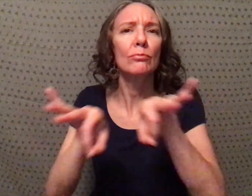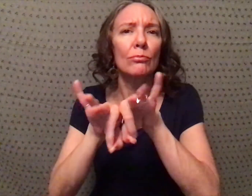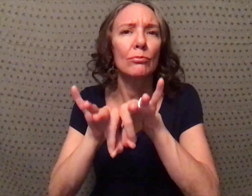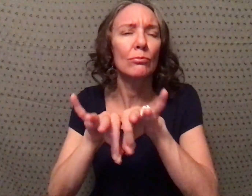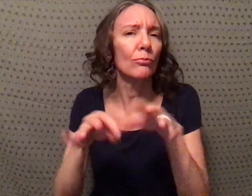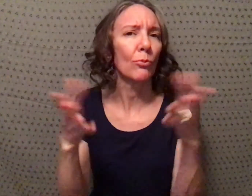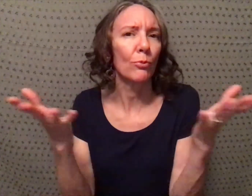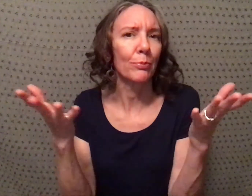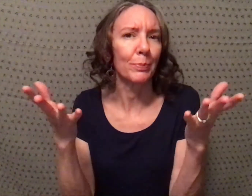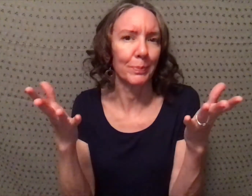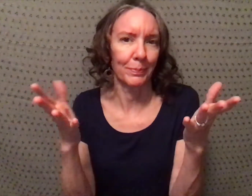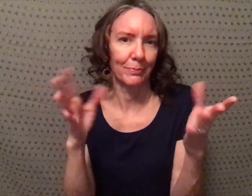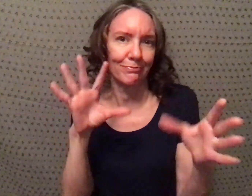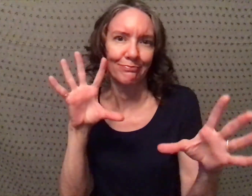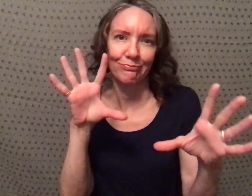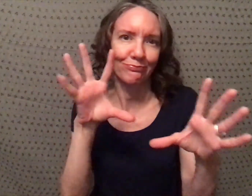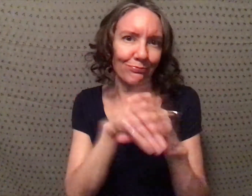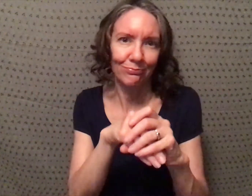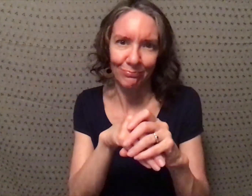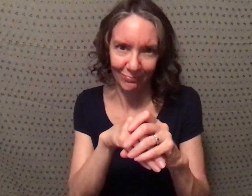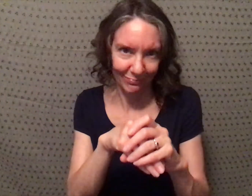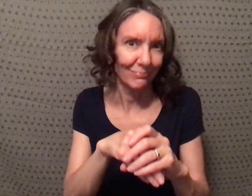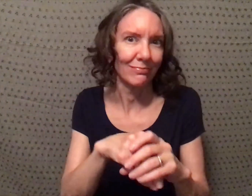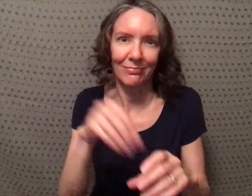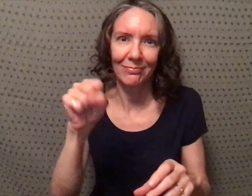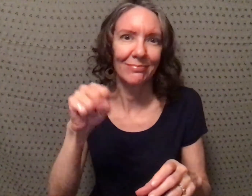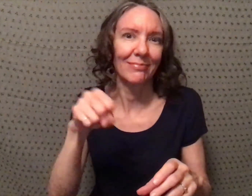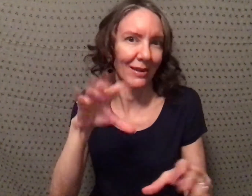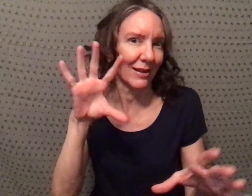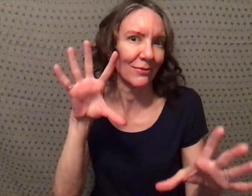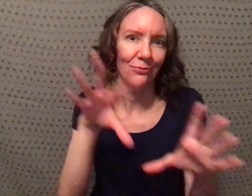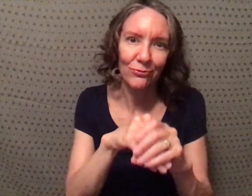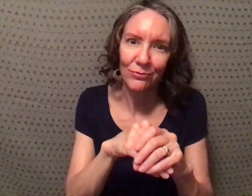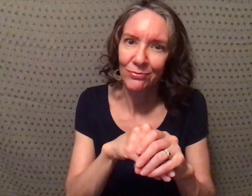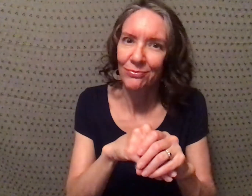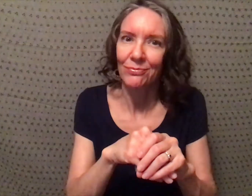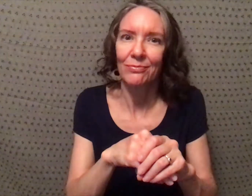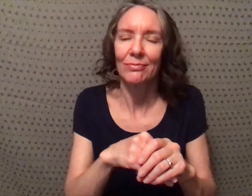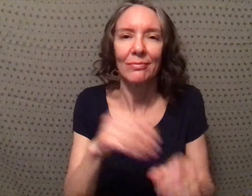important that you stay engaged. You must be involved, that means every